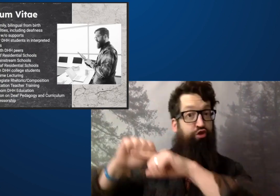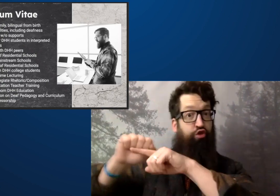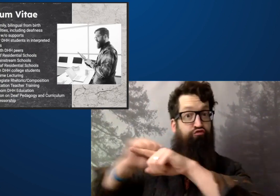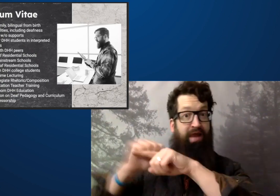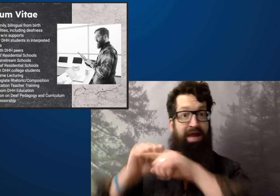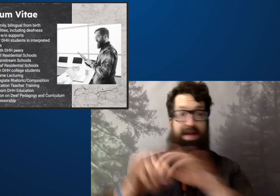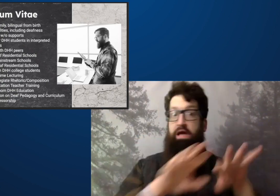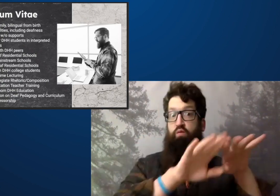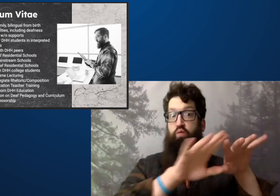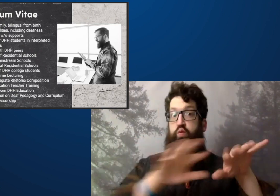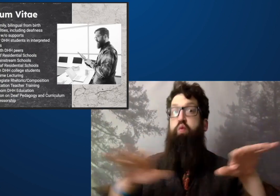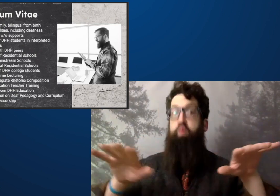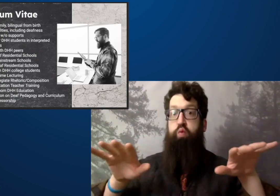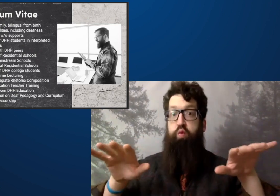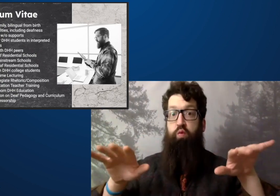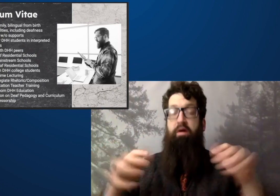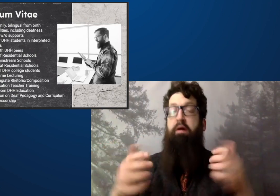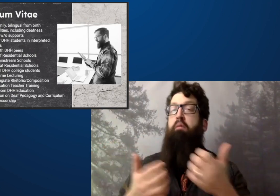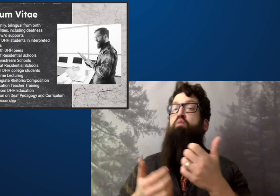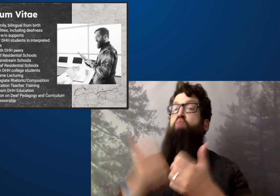There wasn't a lot of jobs,